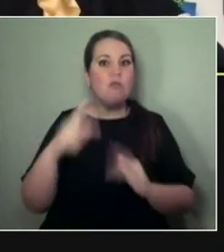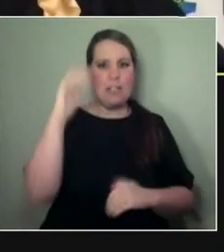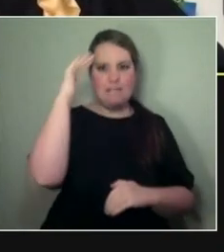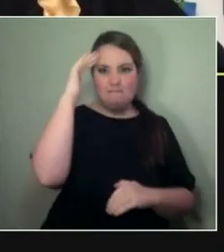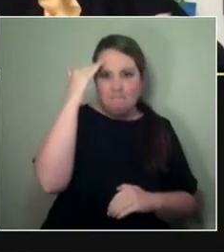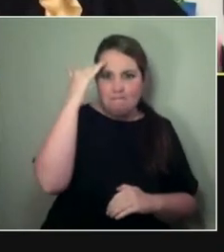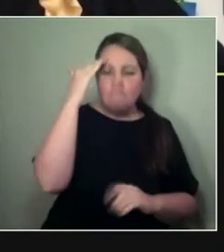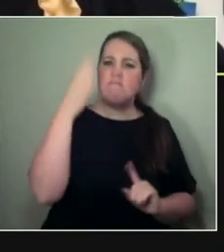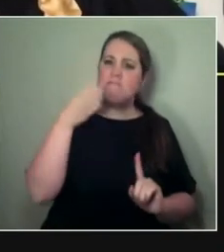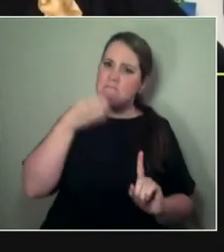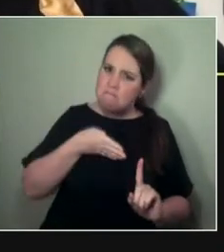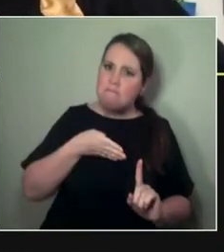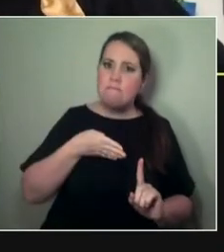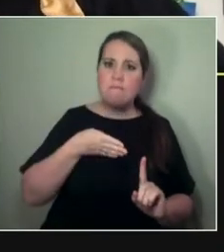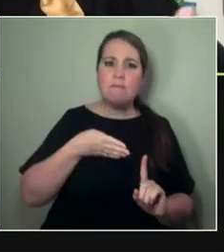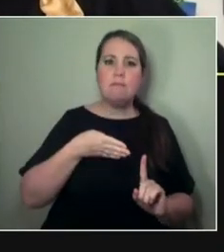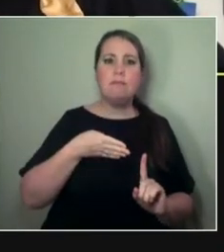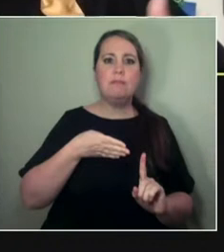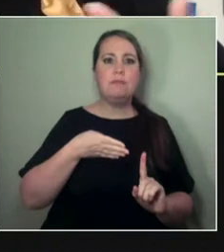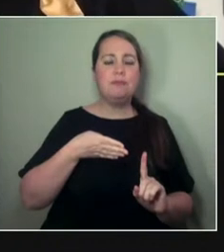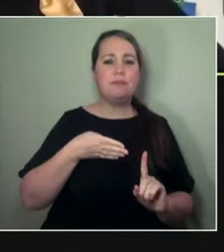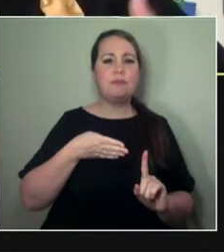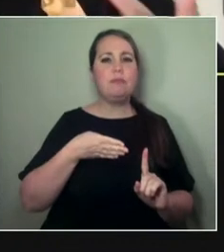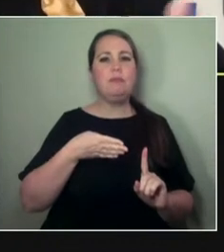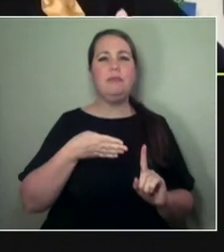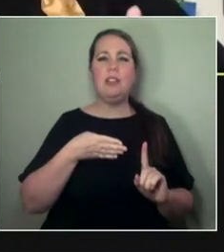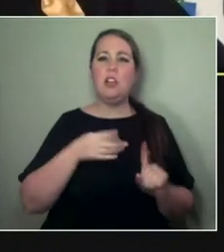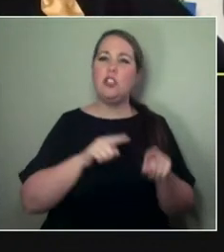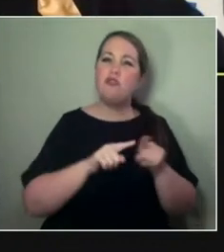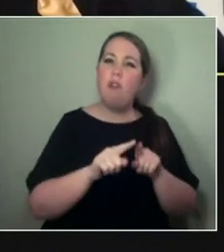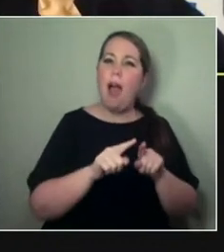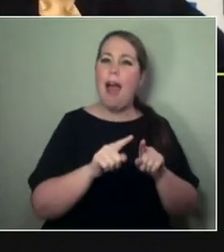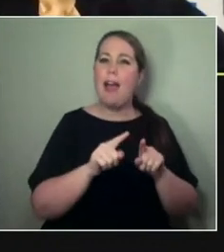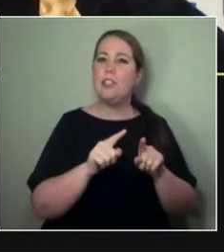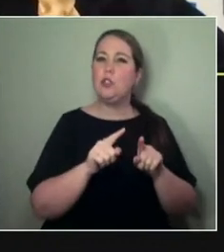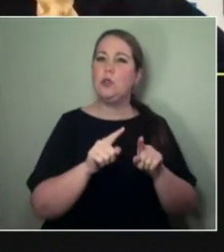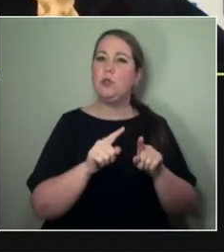(SMACKS LIPS) ...manifesting, I think, trying to really understand